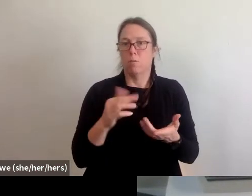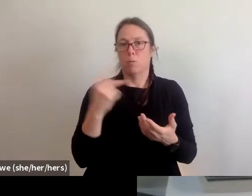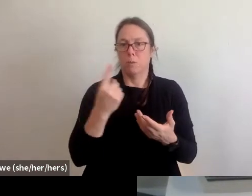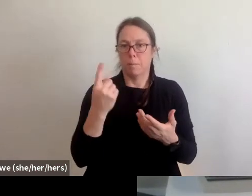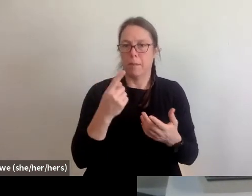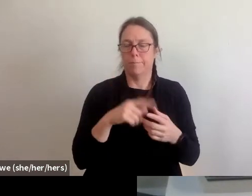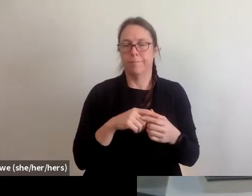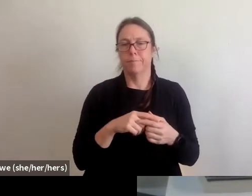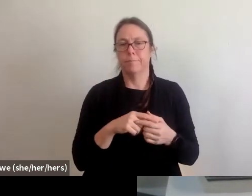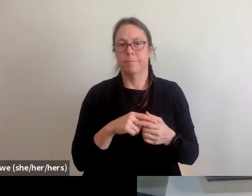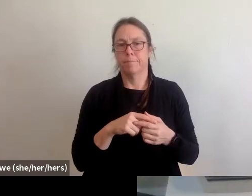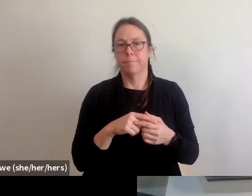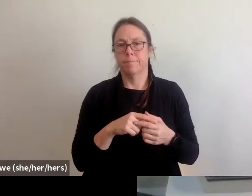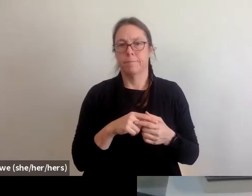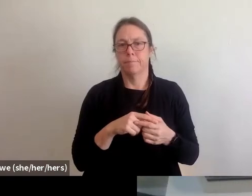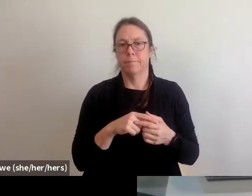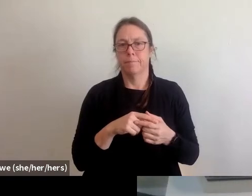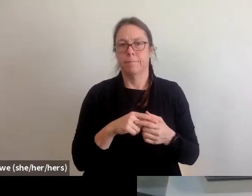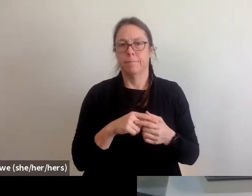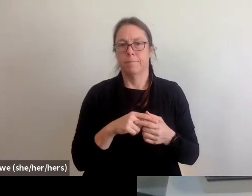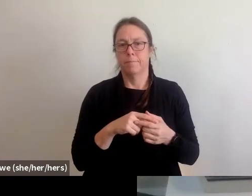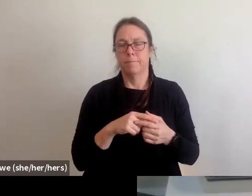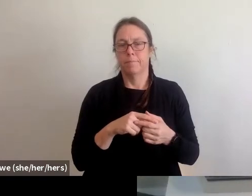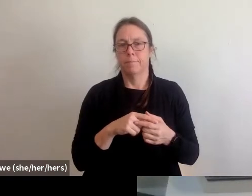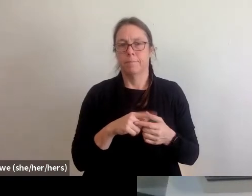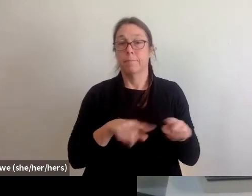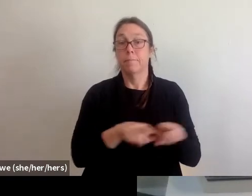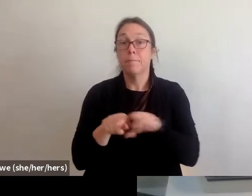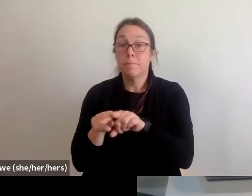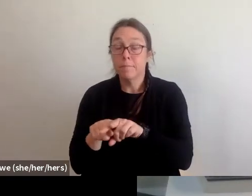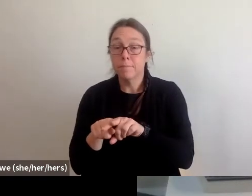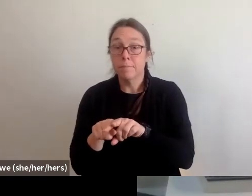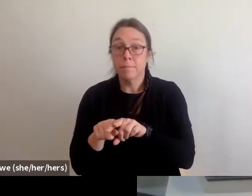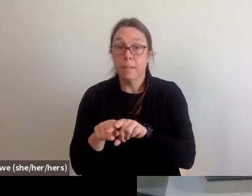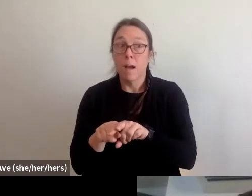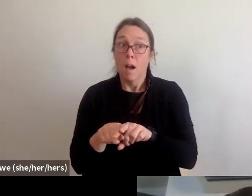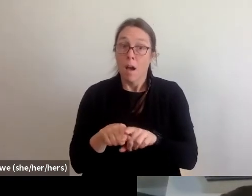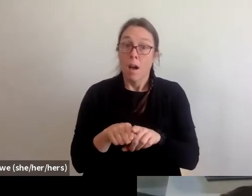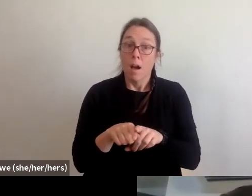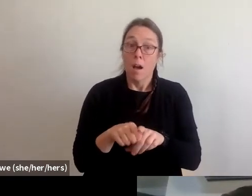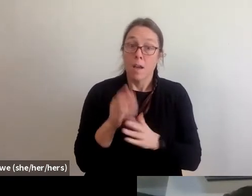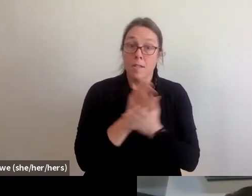And in addition, folks have been evicted in as little as two weeks from their hotels